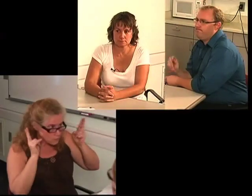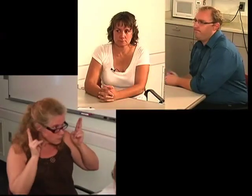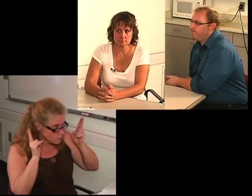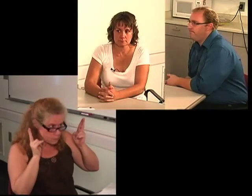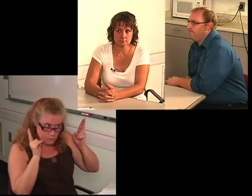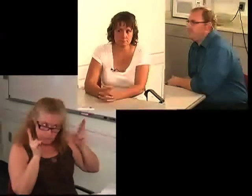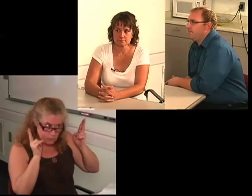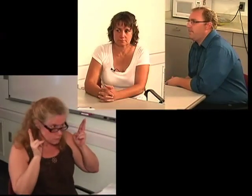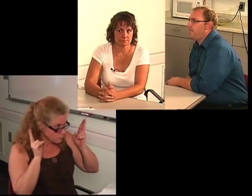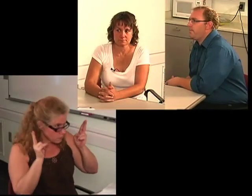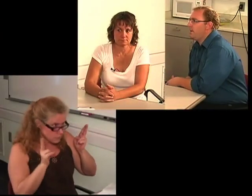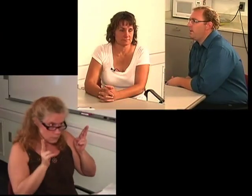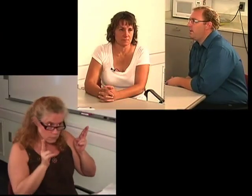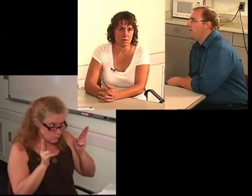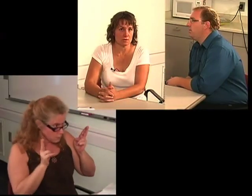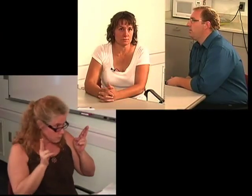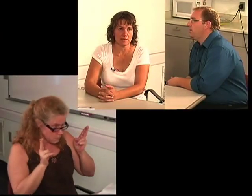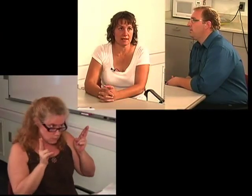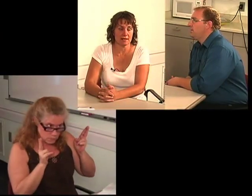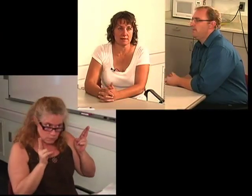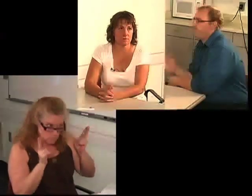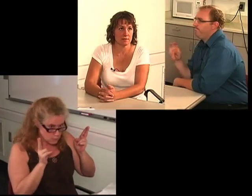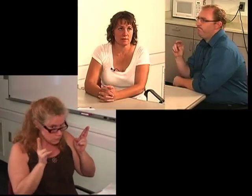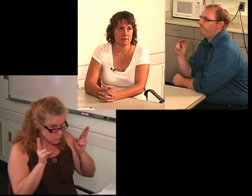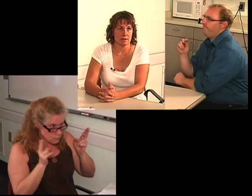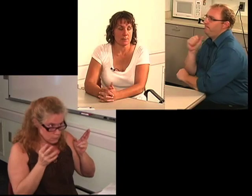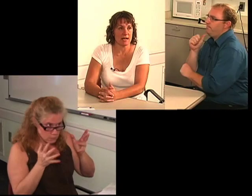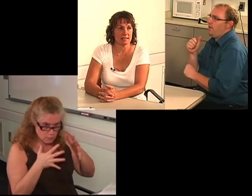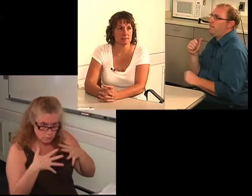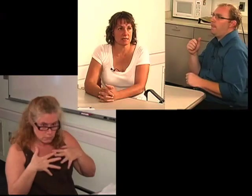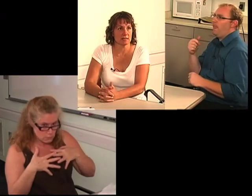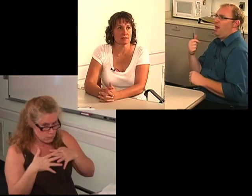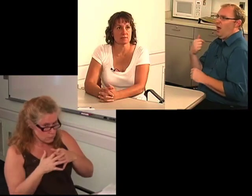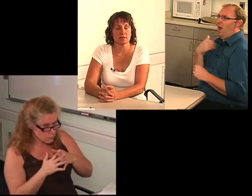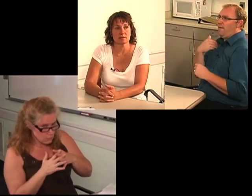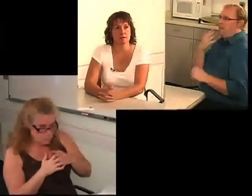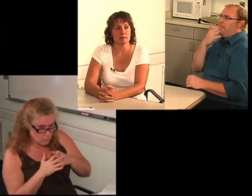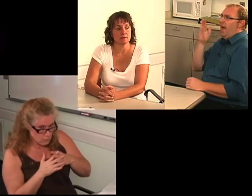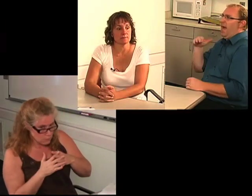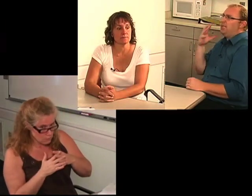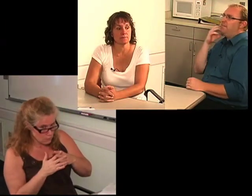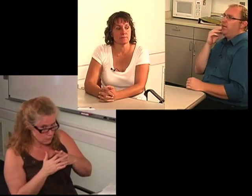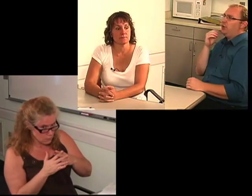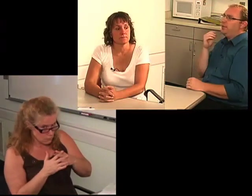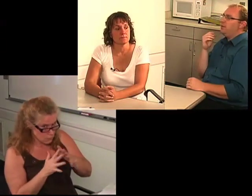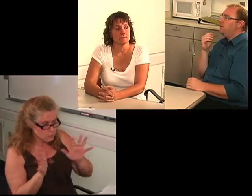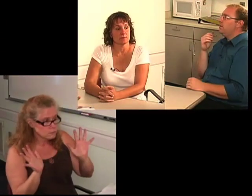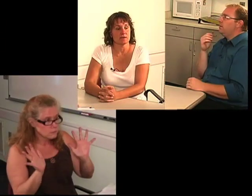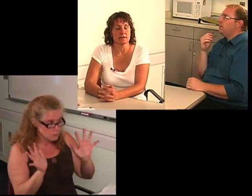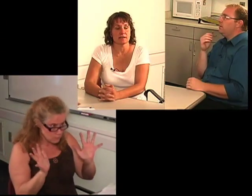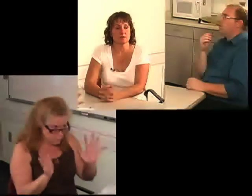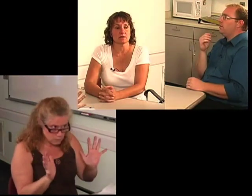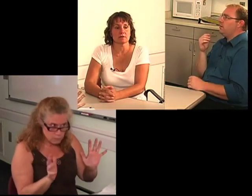C: No. I had a bad experience with one of the other girls